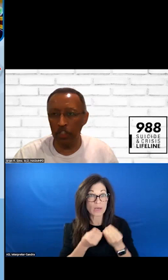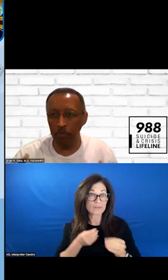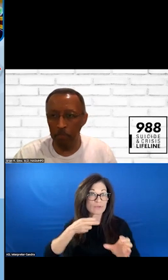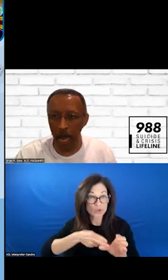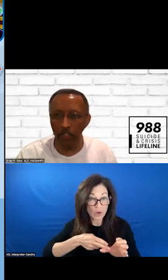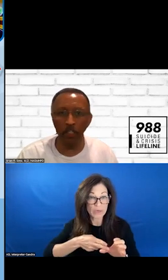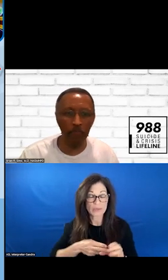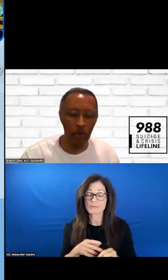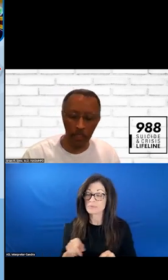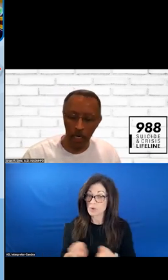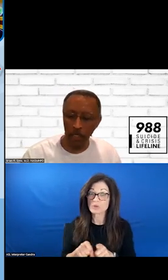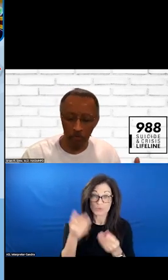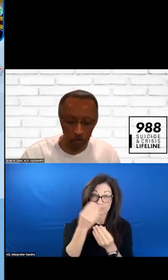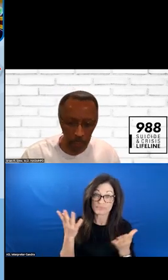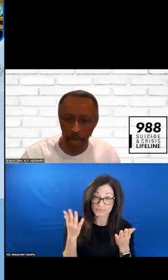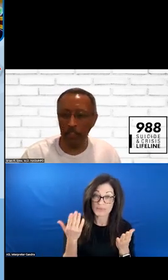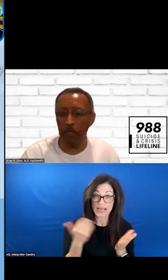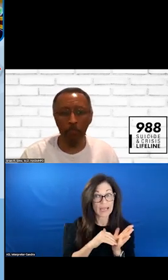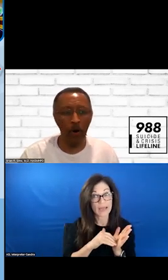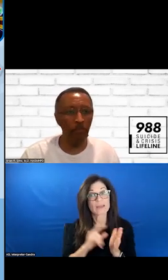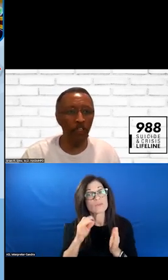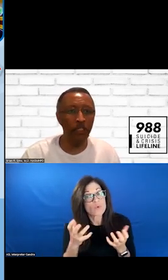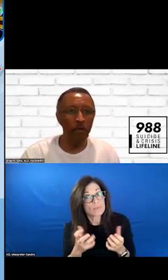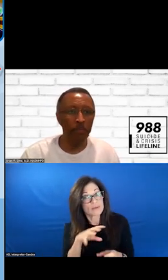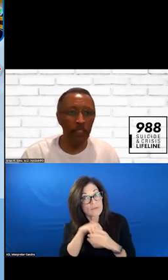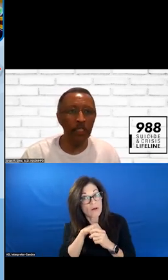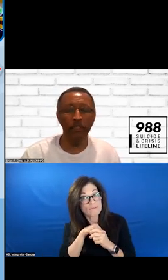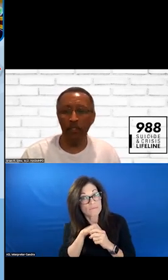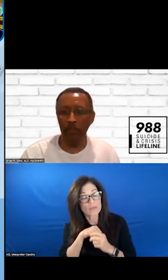JUST A REMINDER IF YOU WOULD LIKE TO BE APART OF THIS, DON'T